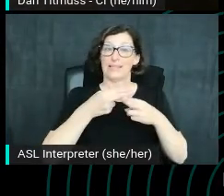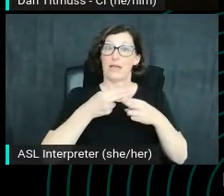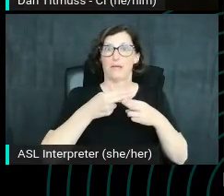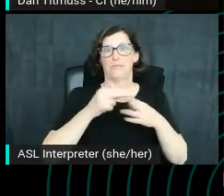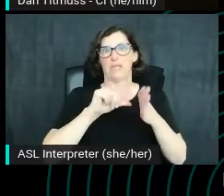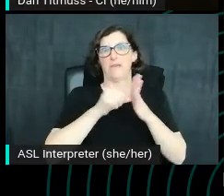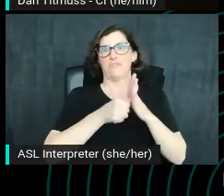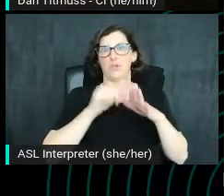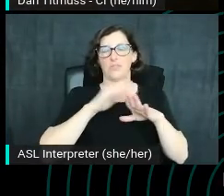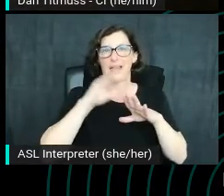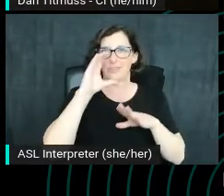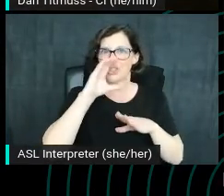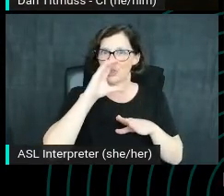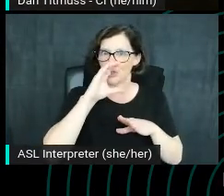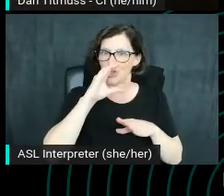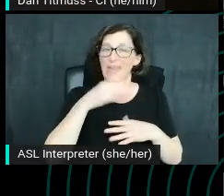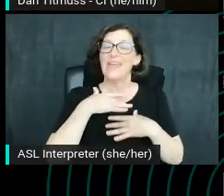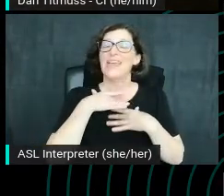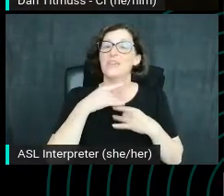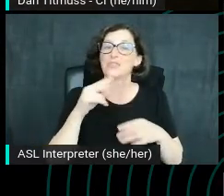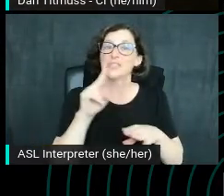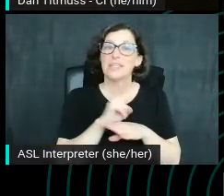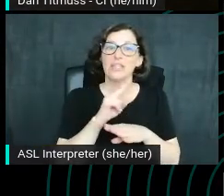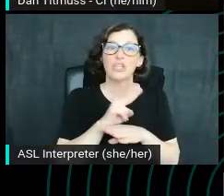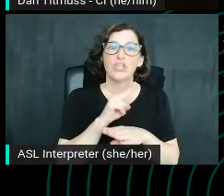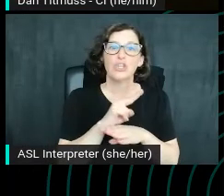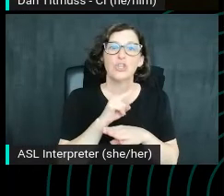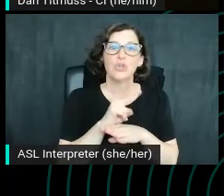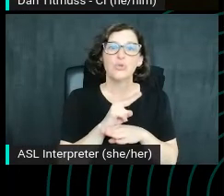And also interestingly, it uses brand names to catch your eye as well.